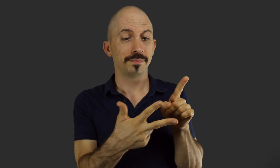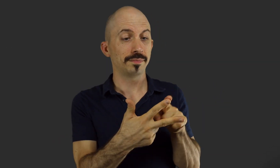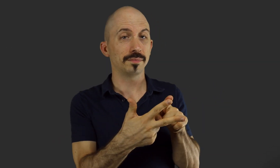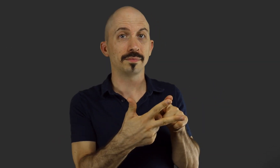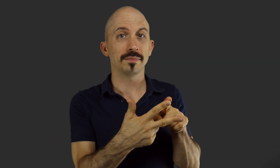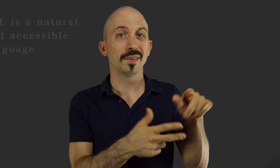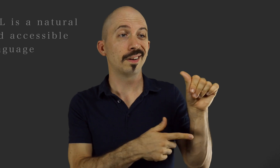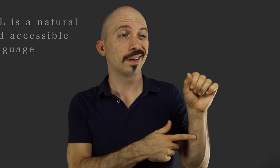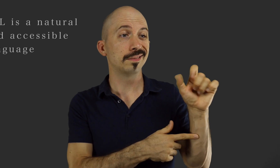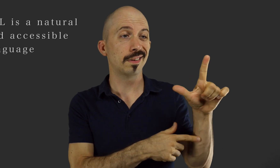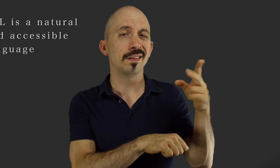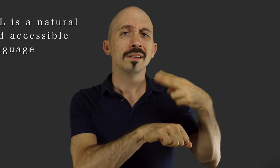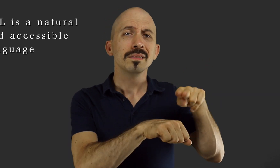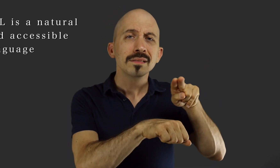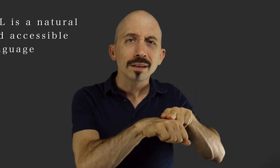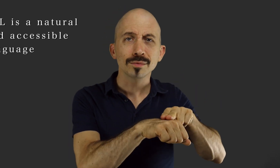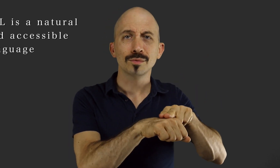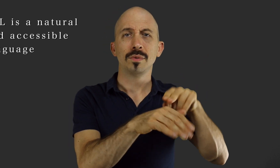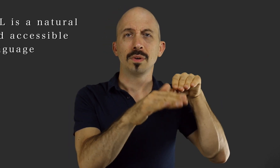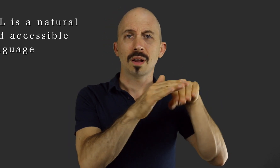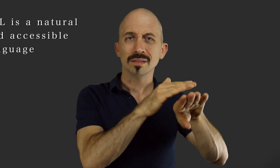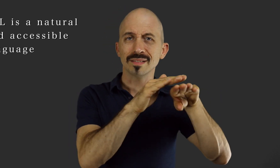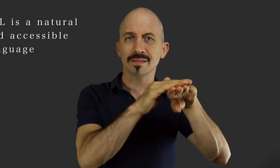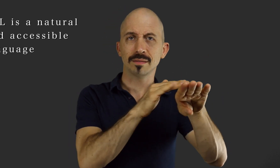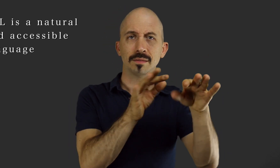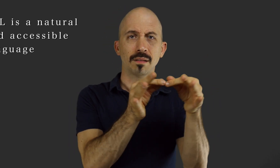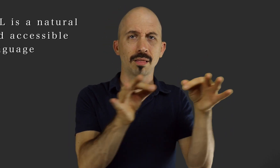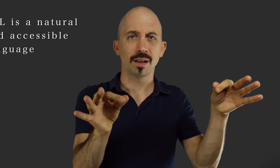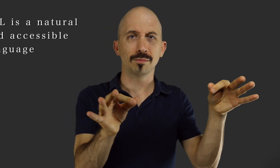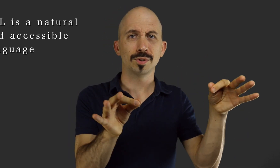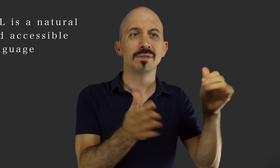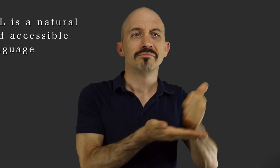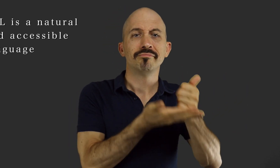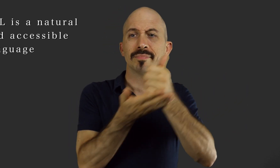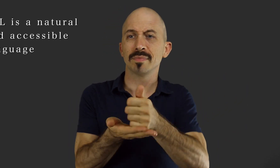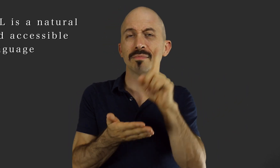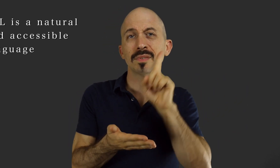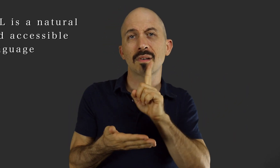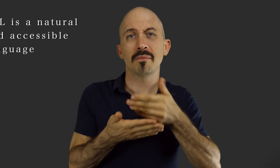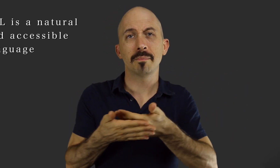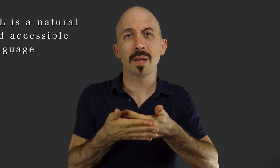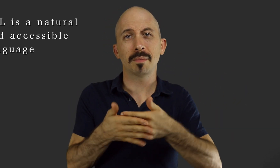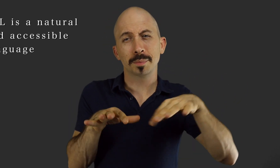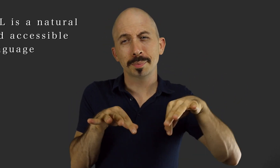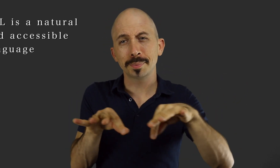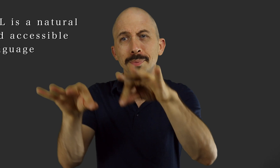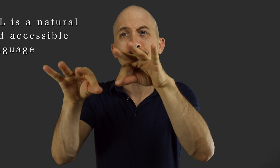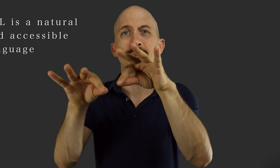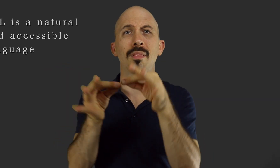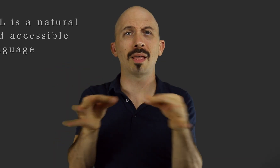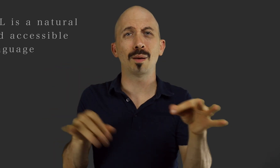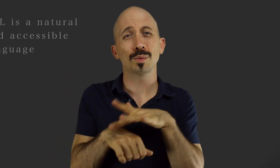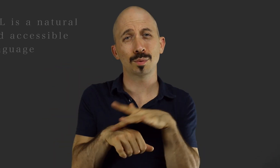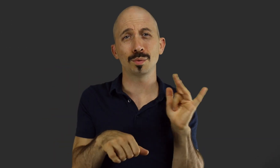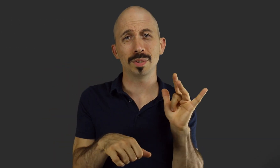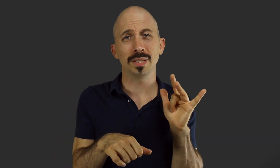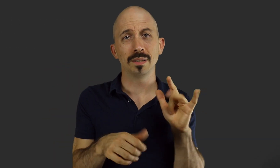2 – ASL is a natural and accessible language that helps deaf babies acquire language early.